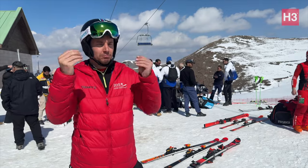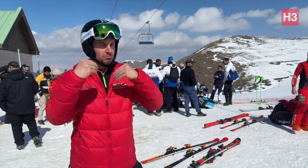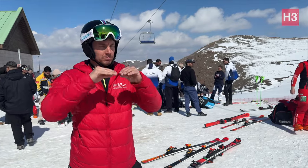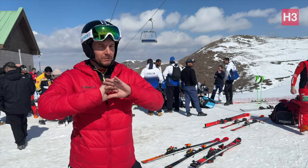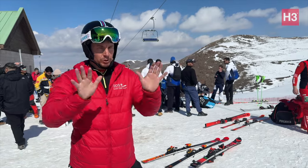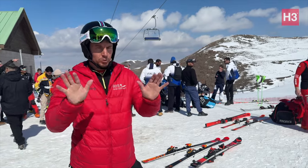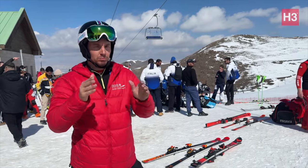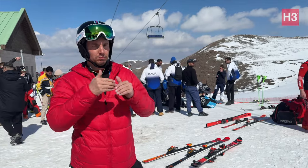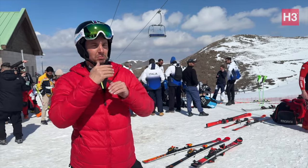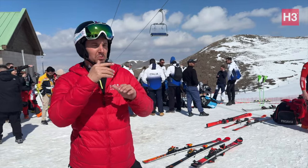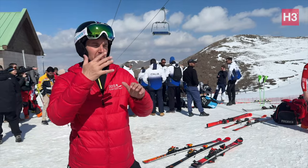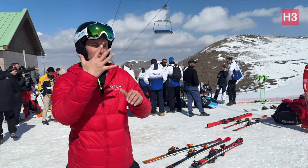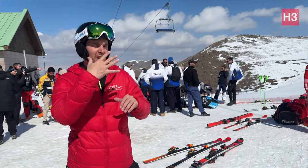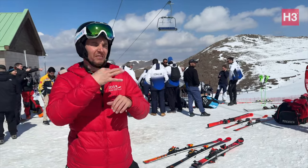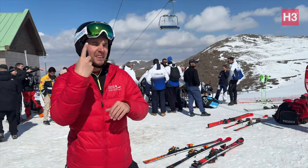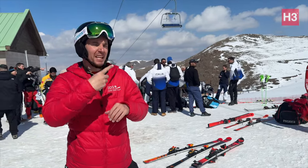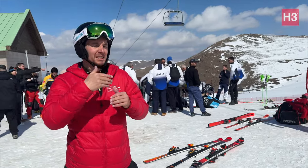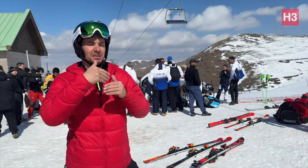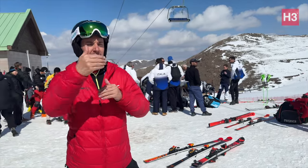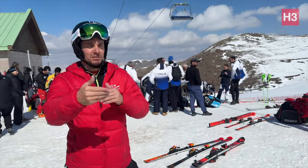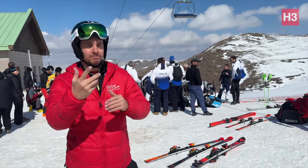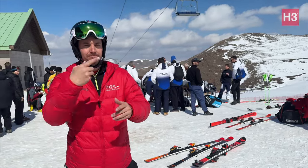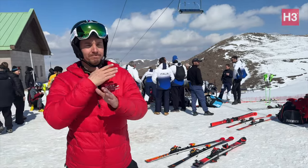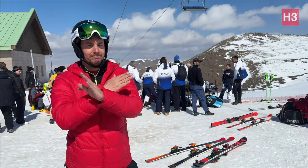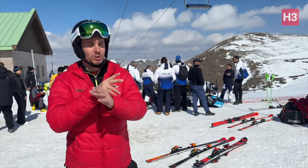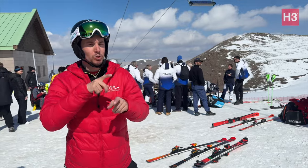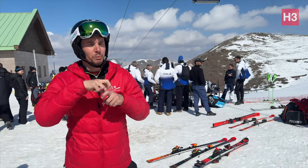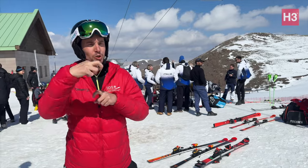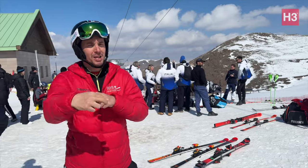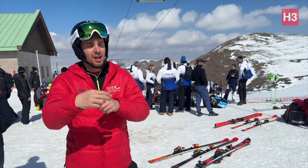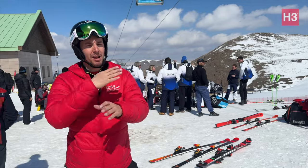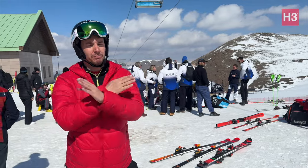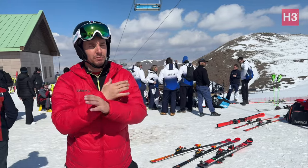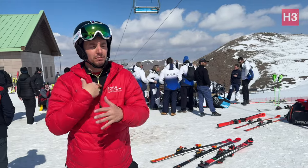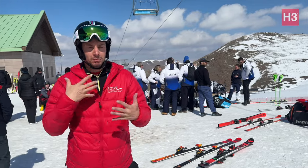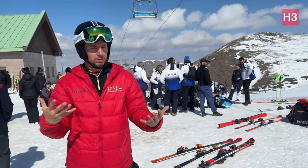ICSD had canceled slopestyle. I was in disbelief, how is this